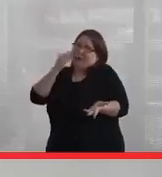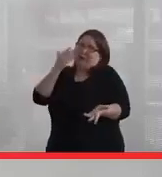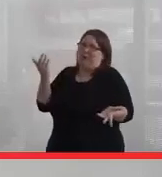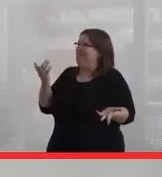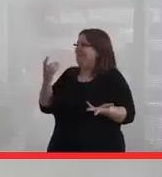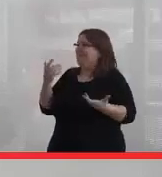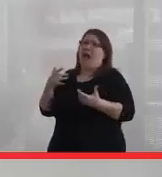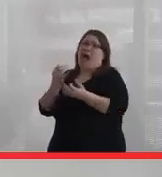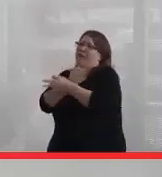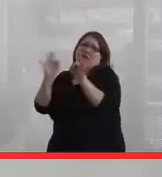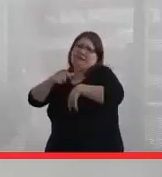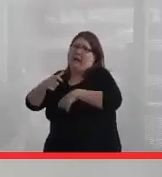got all kinds of spare time.